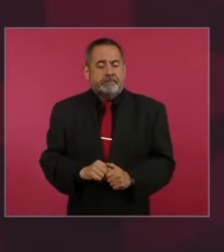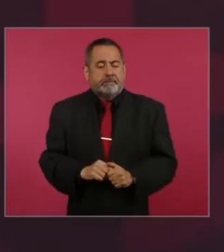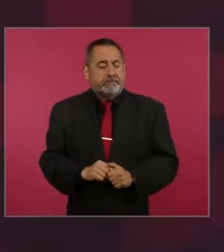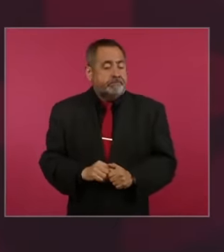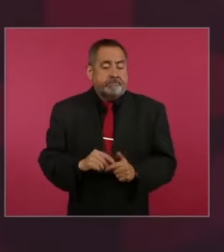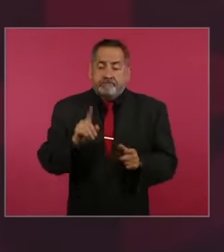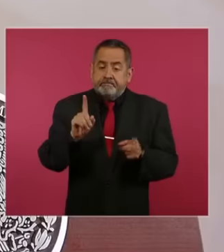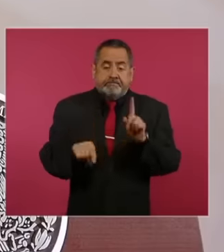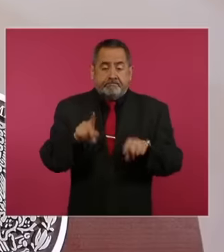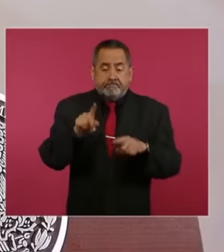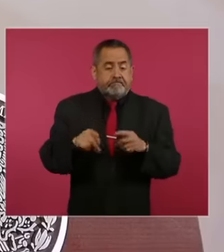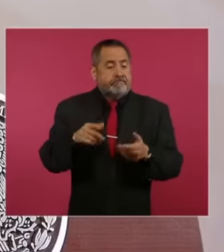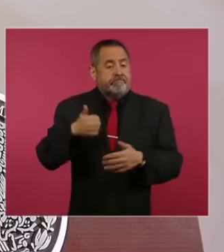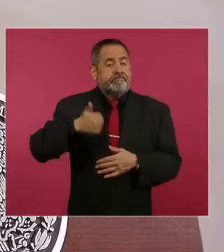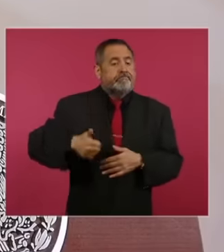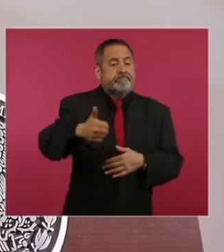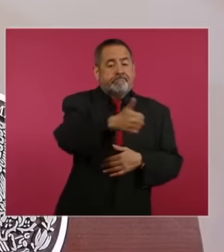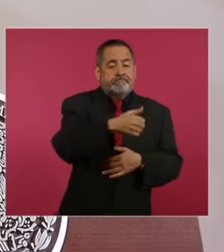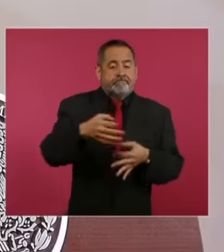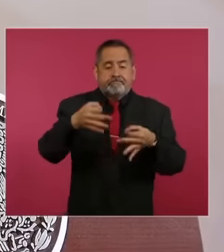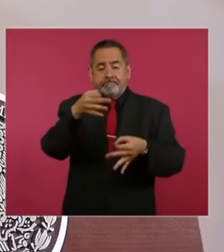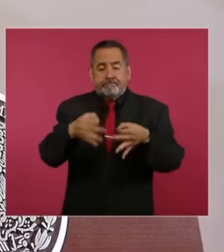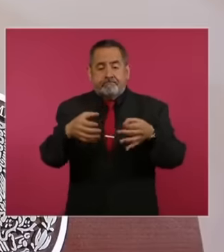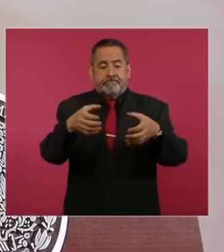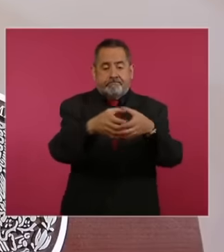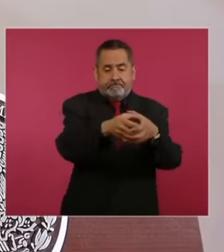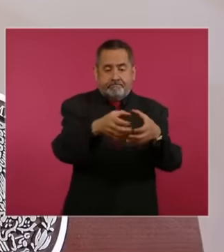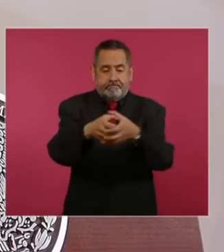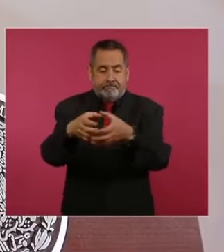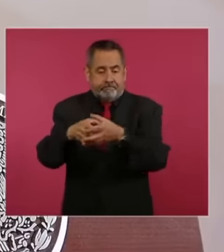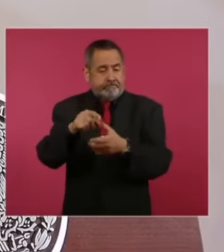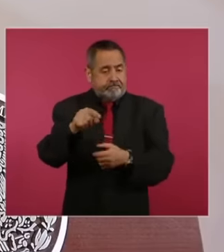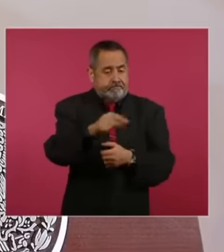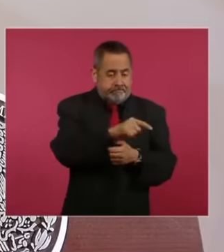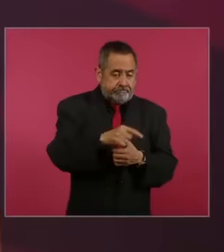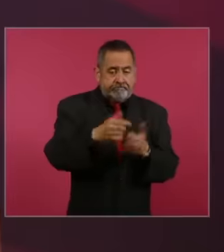on the workload that the members of the administrative committee, especially in the first